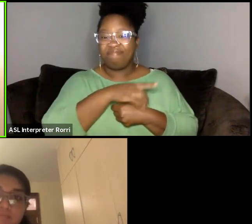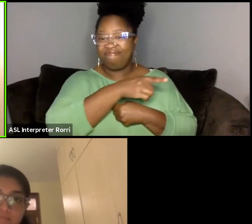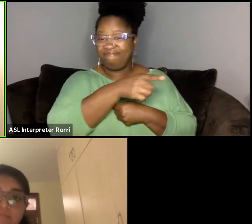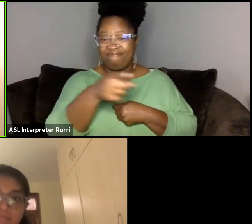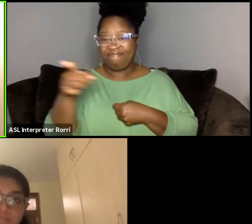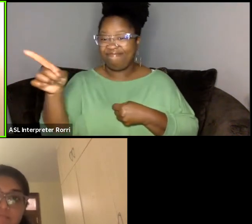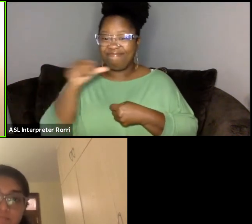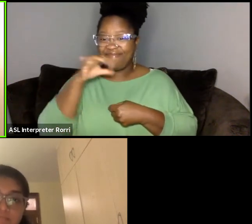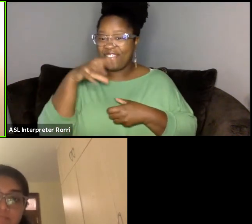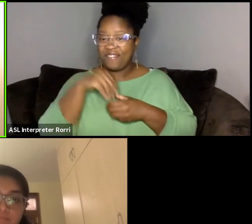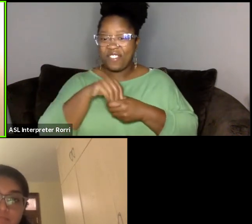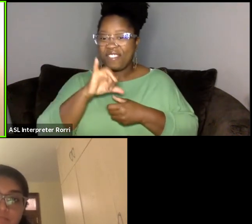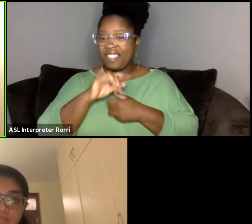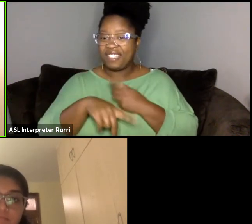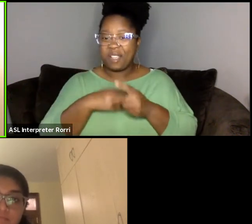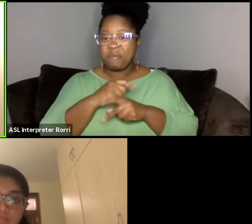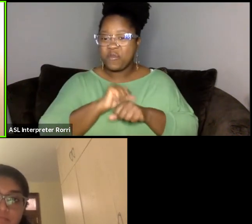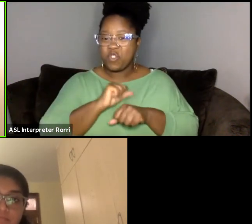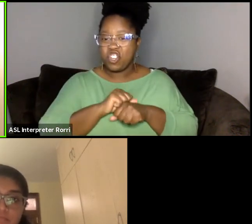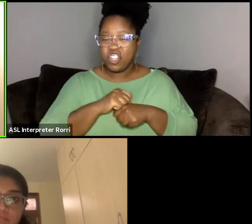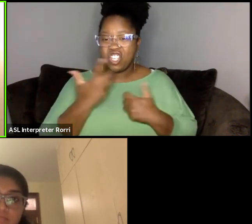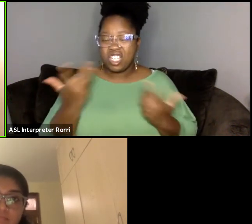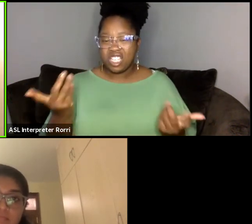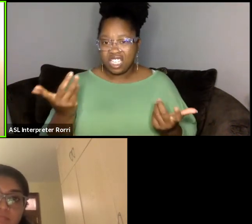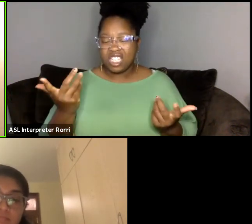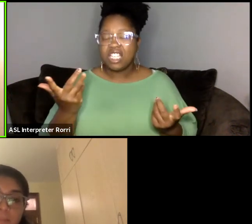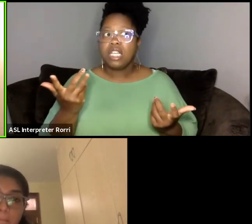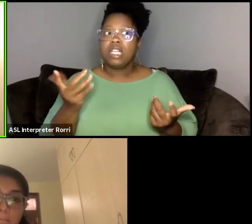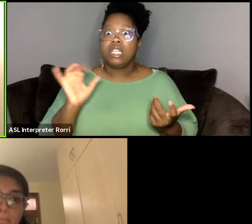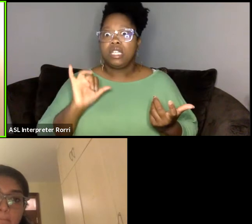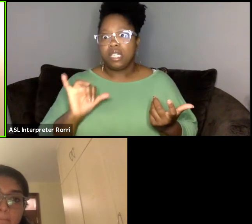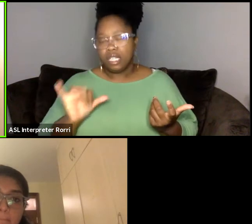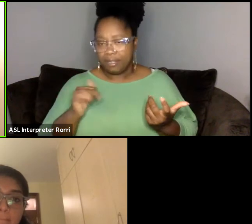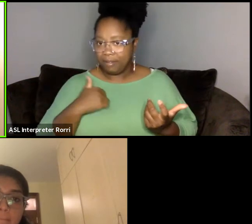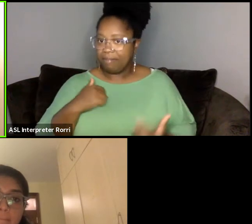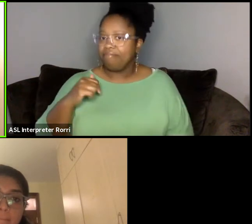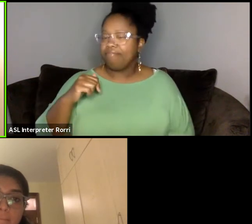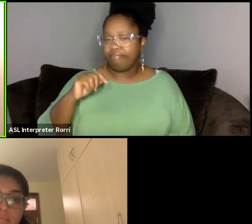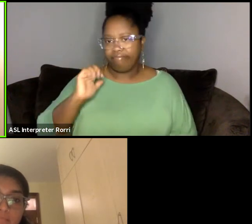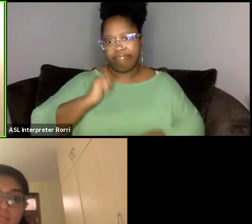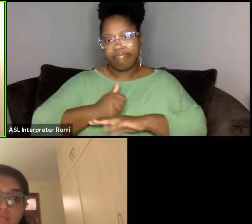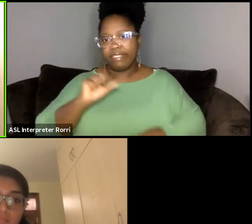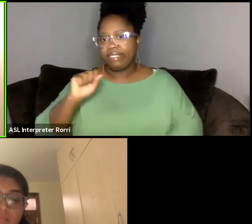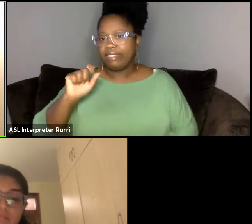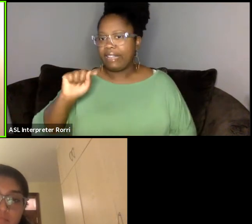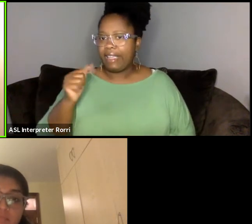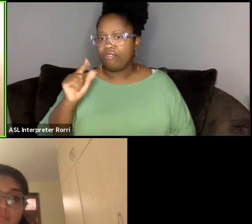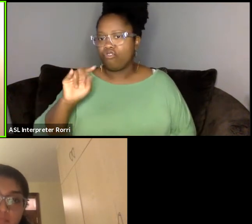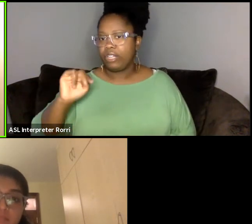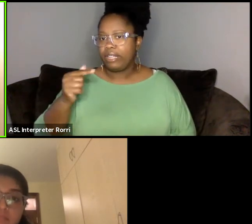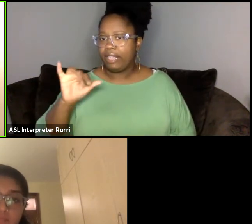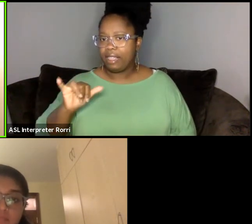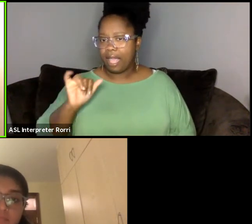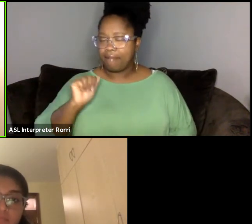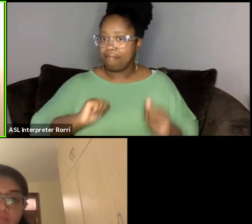And so, and staging that play, I had an opportunity to work with a lot of really wonderful actors